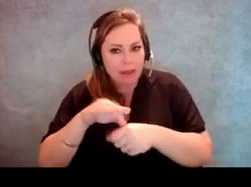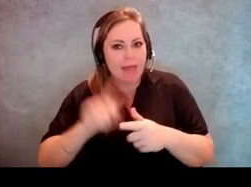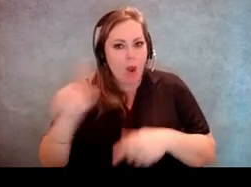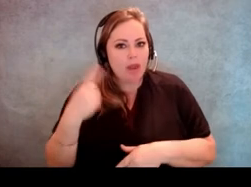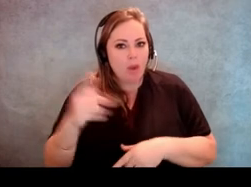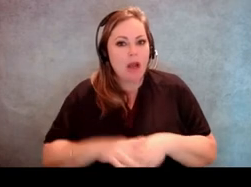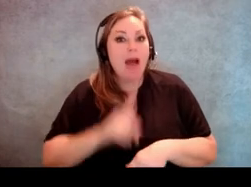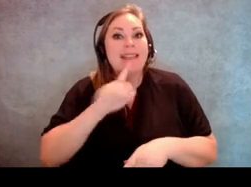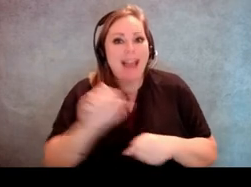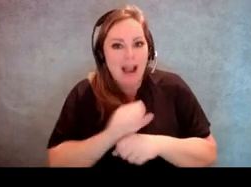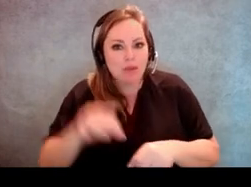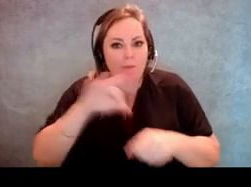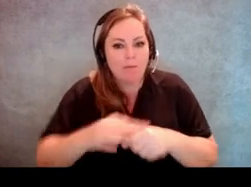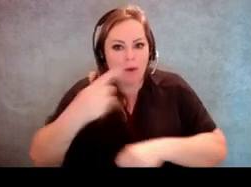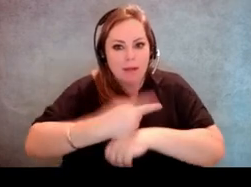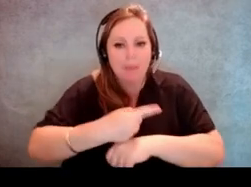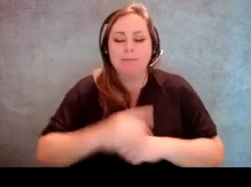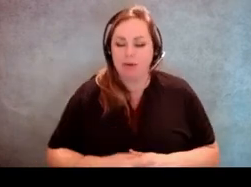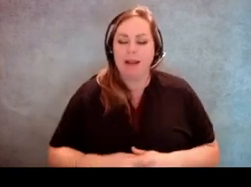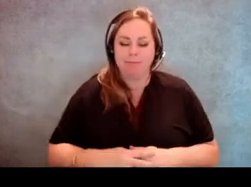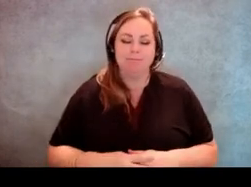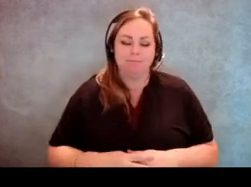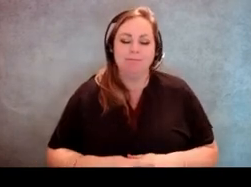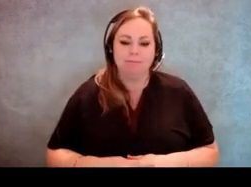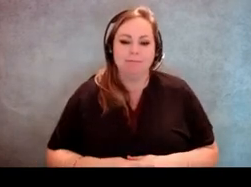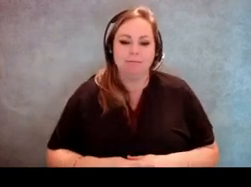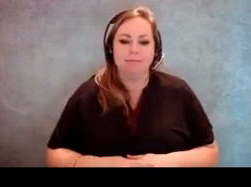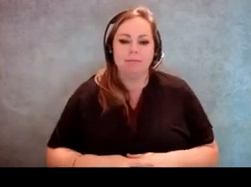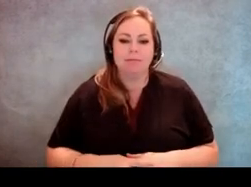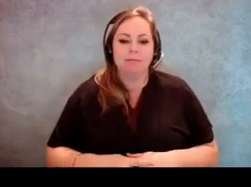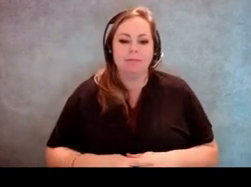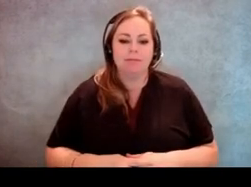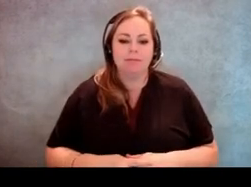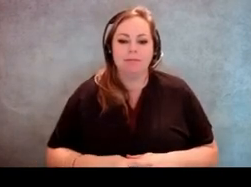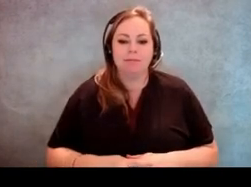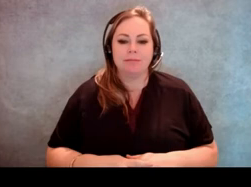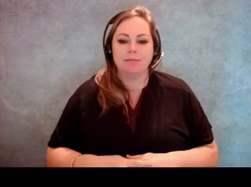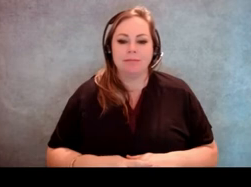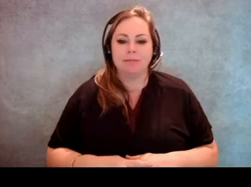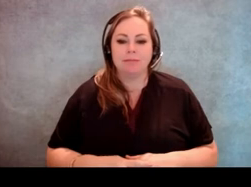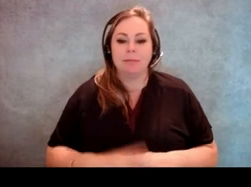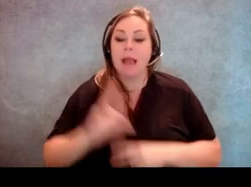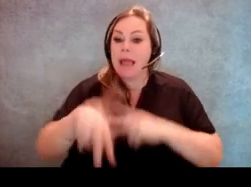[Jeff Miller] That's my, yes. [Molly Broadway] That's the impression we're under. So types of assistance,